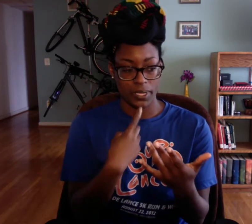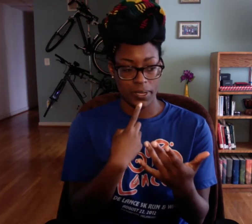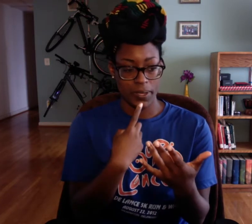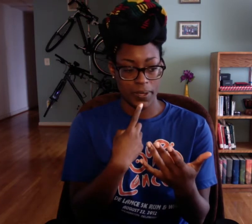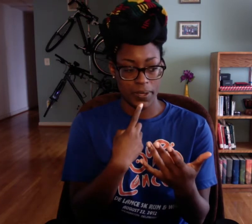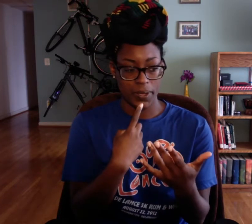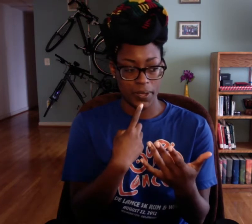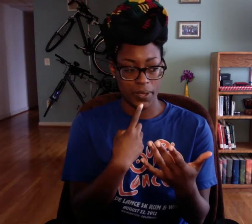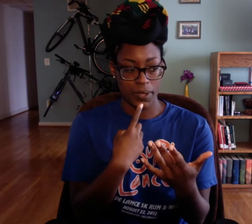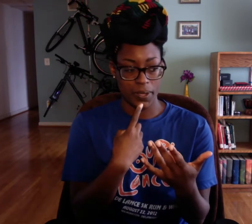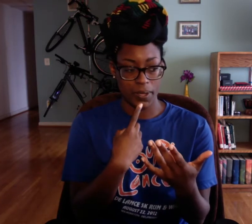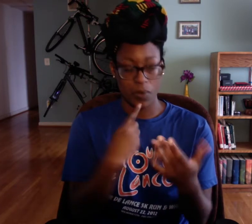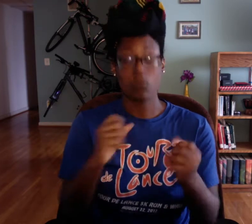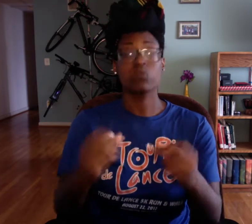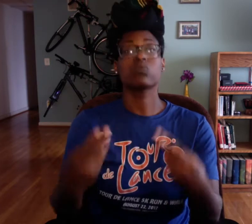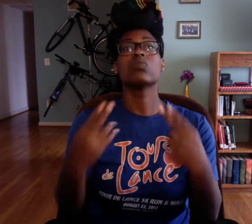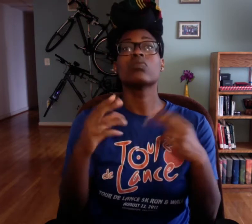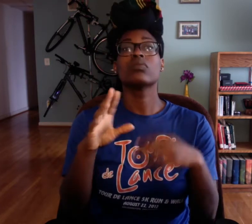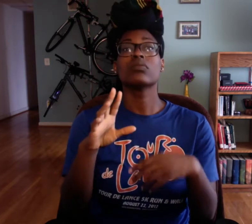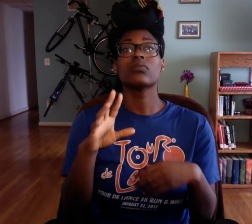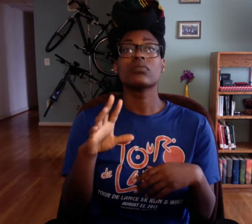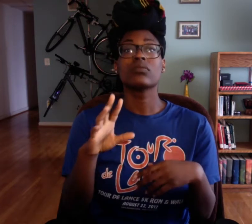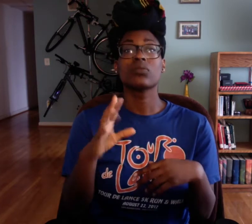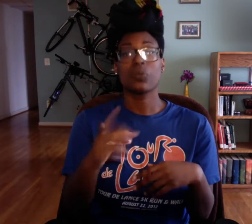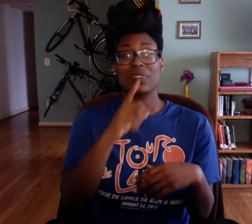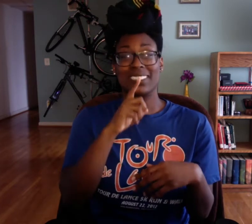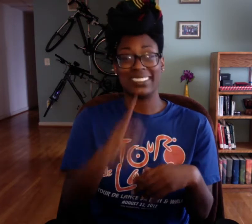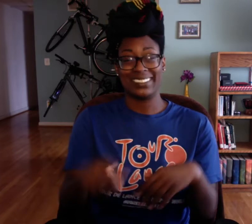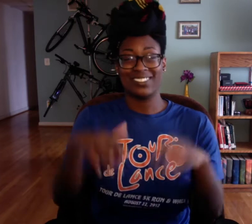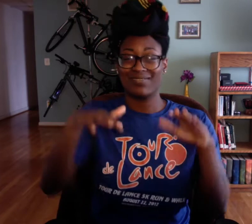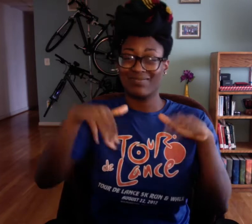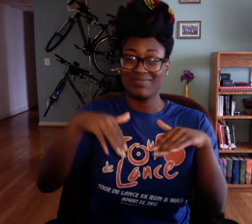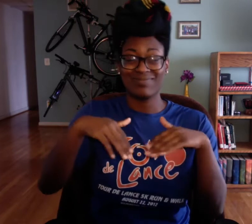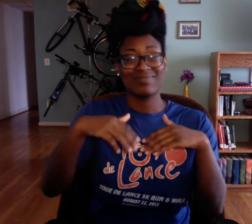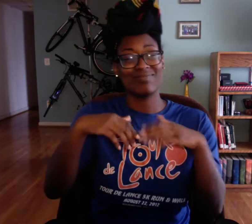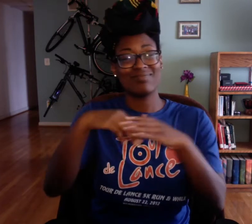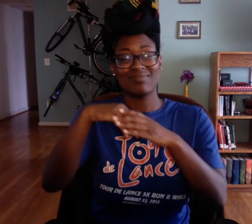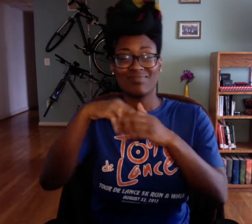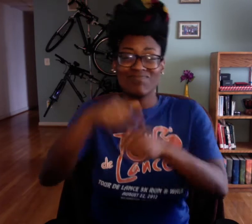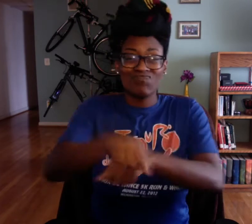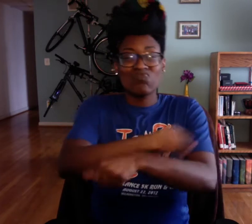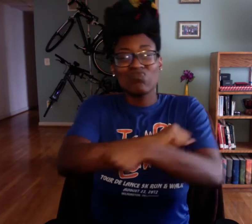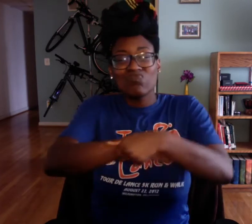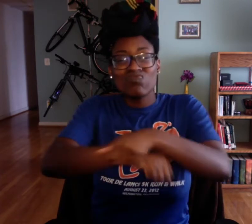The other one was a lot of new information so, a little more intense.